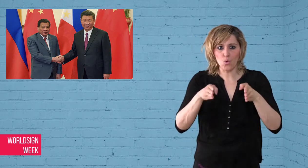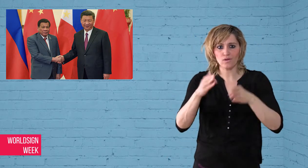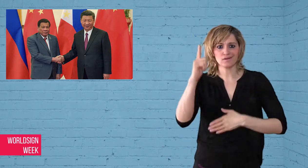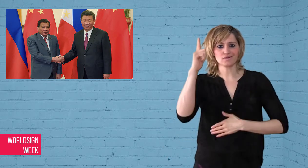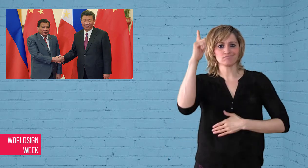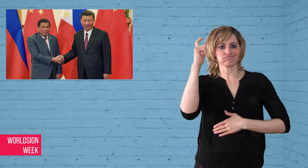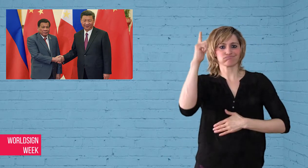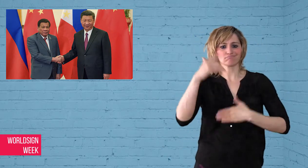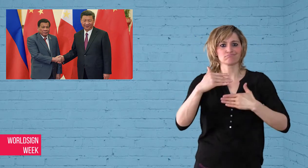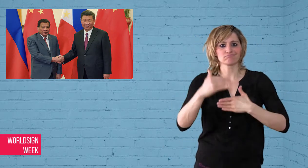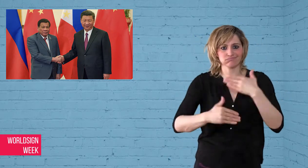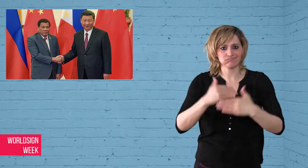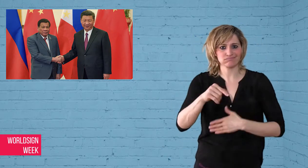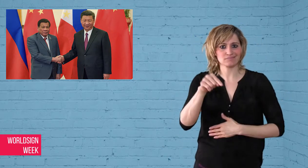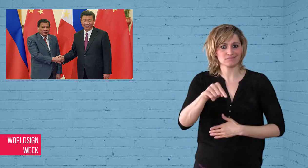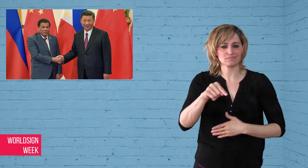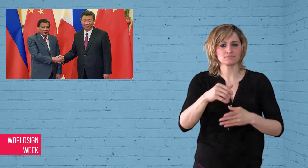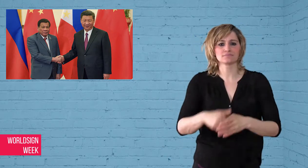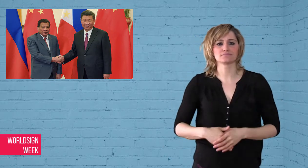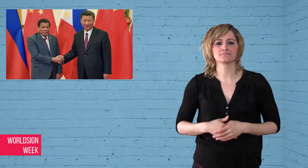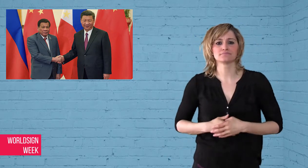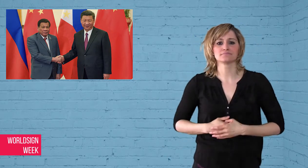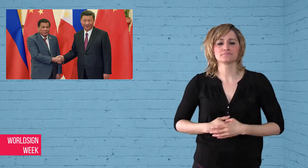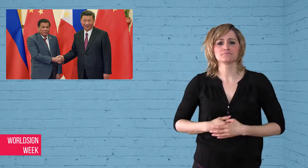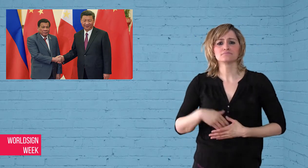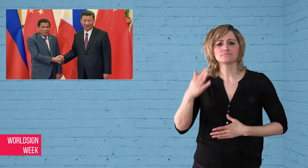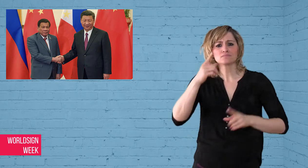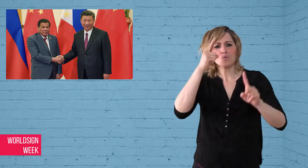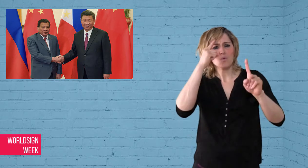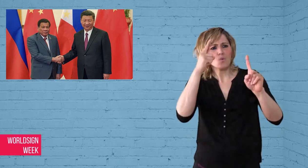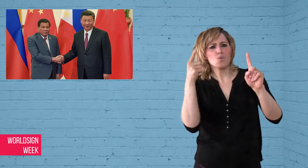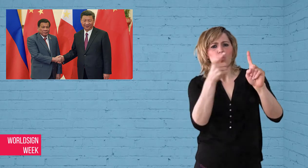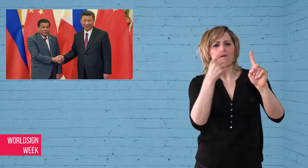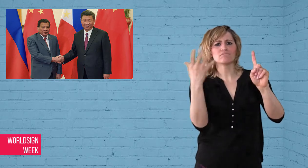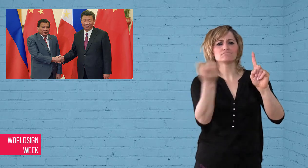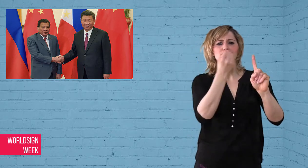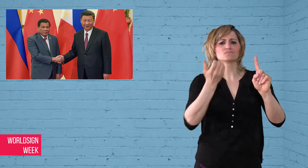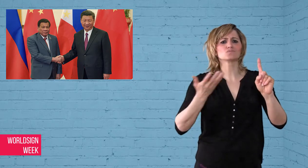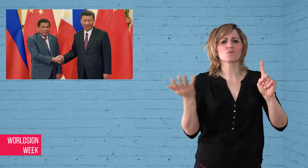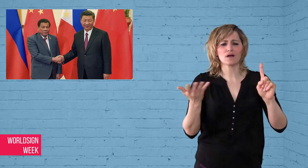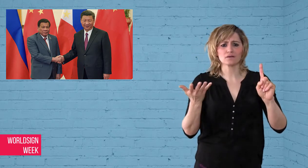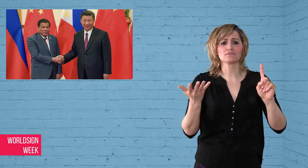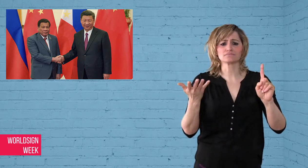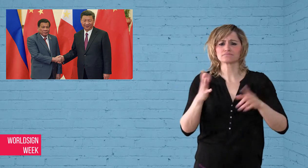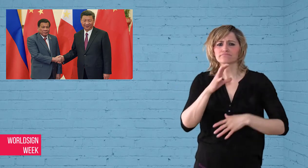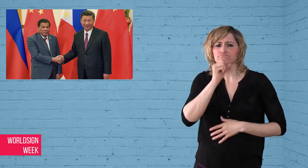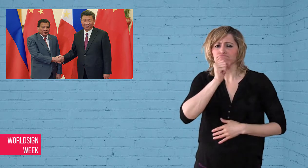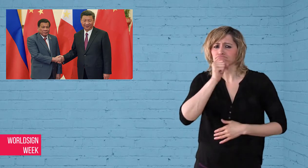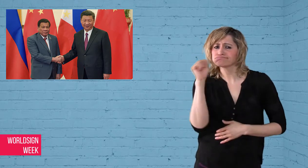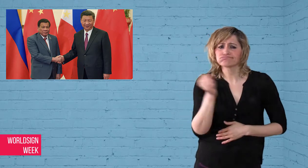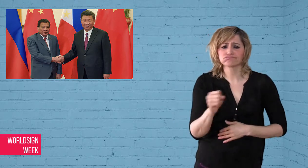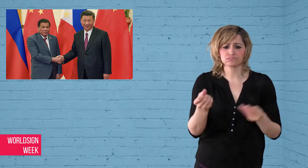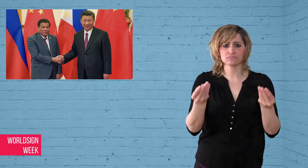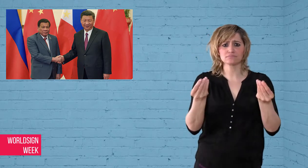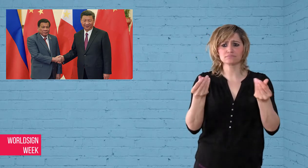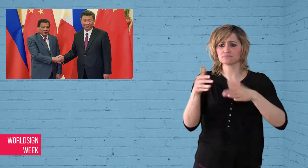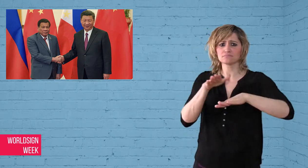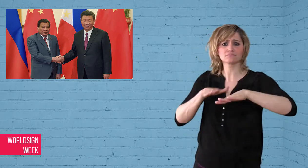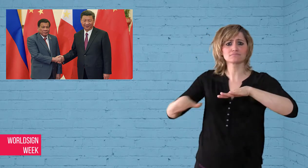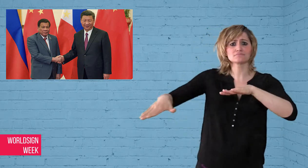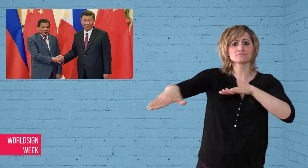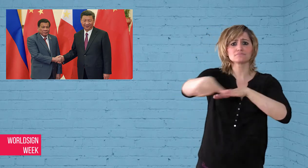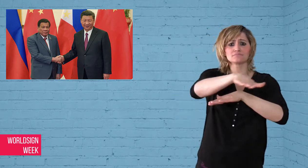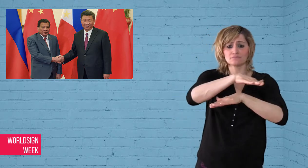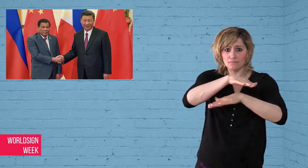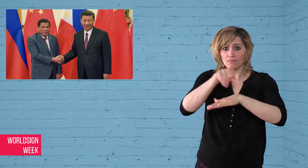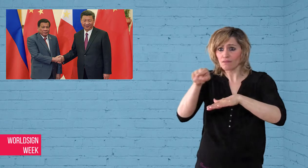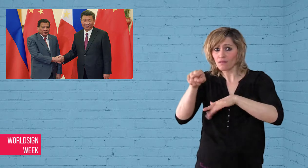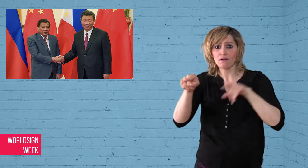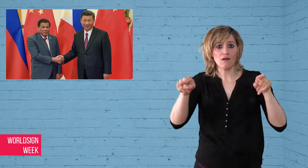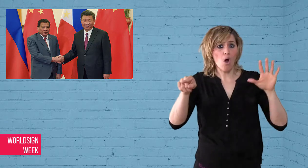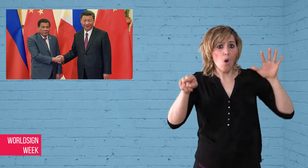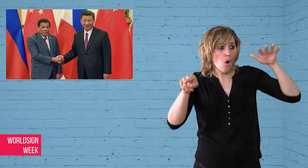throughout Eurasia spanning at least 65